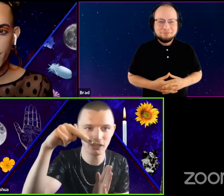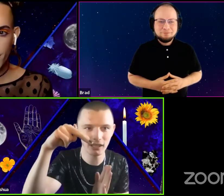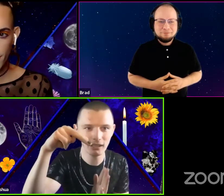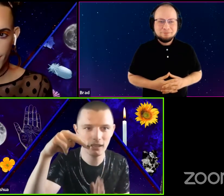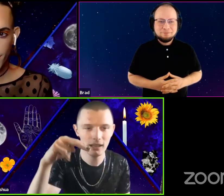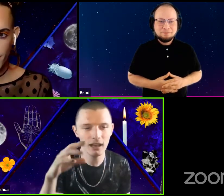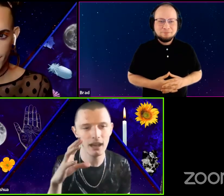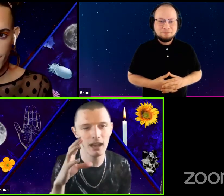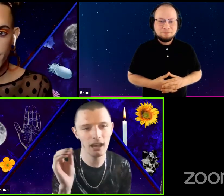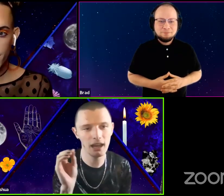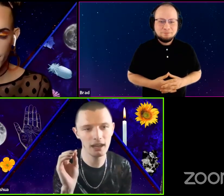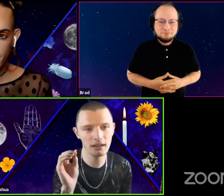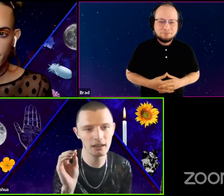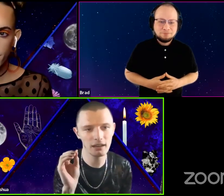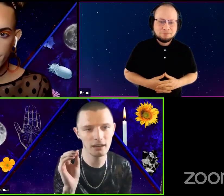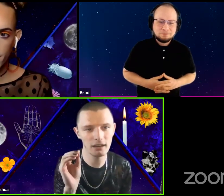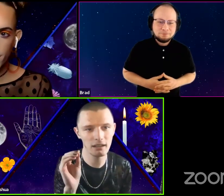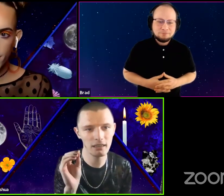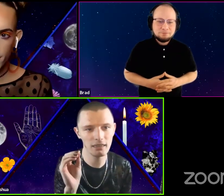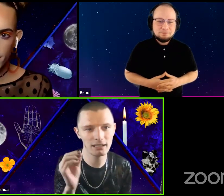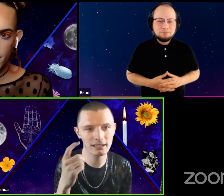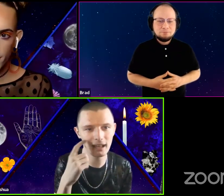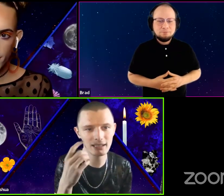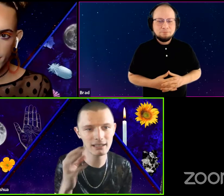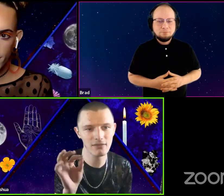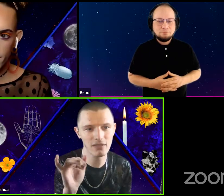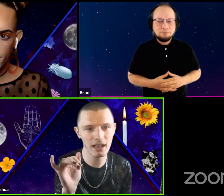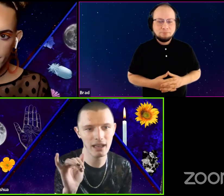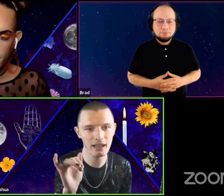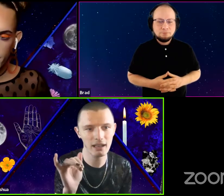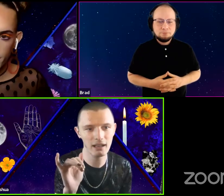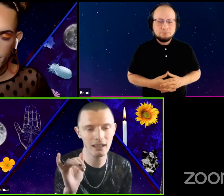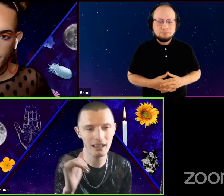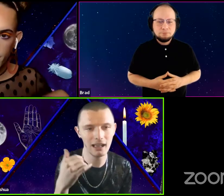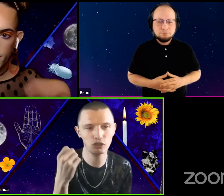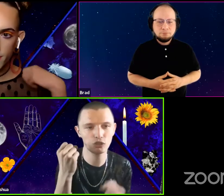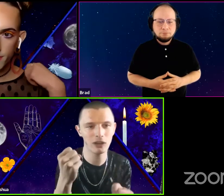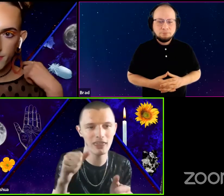and this sense of like, strength behind the person.